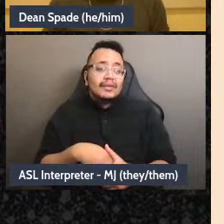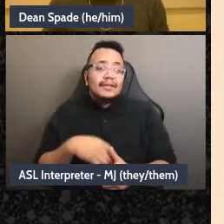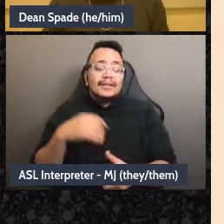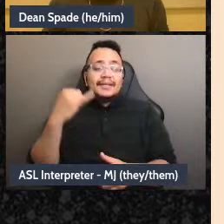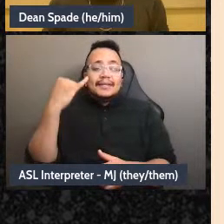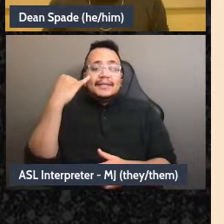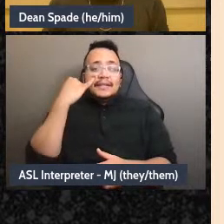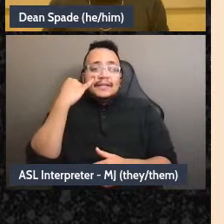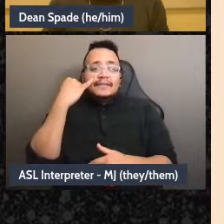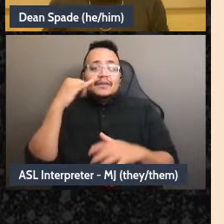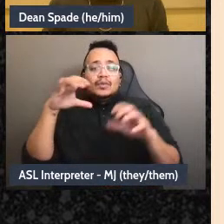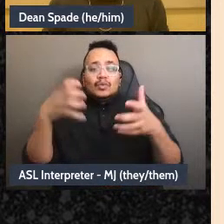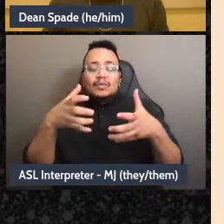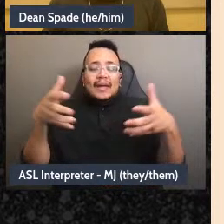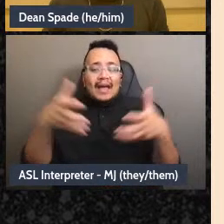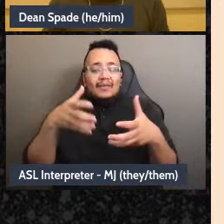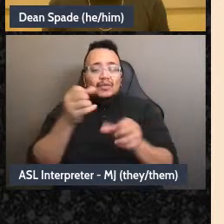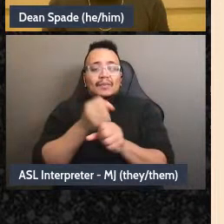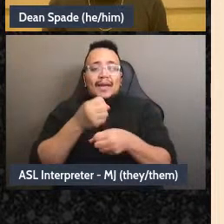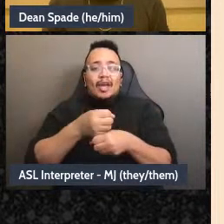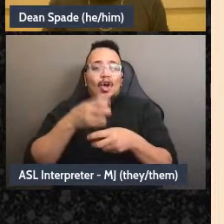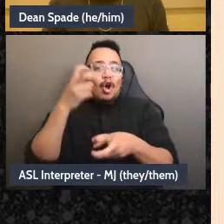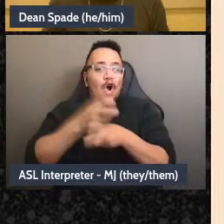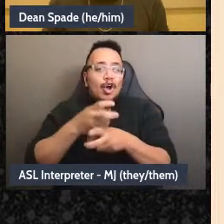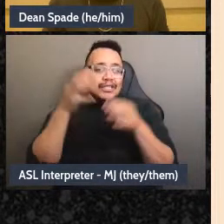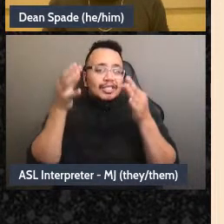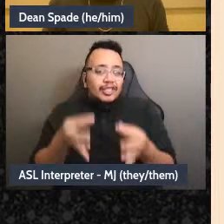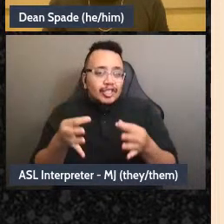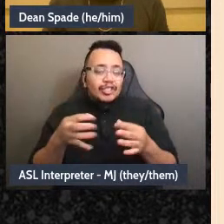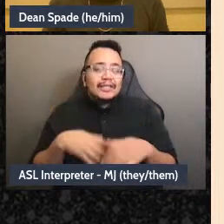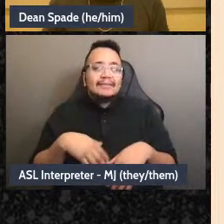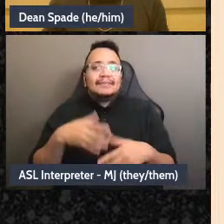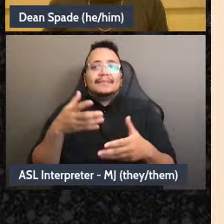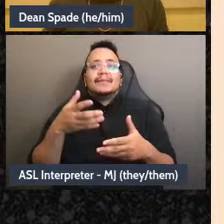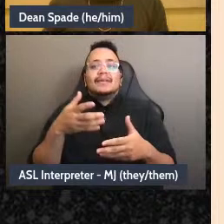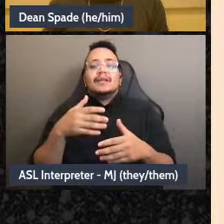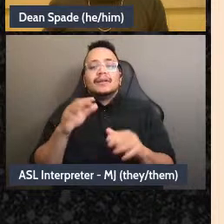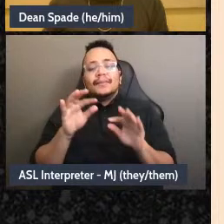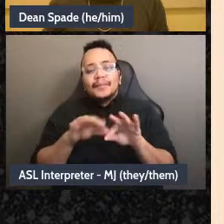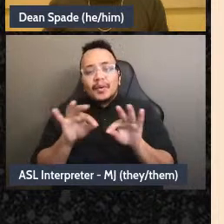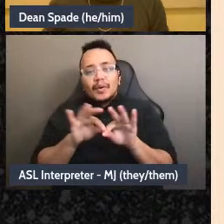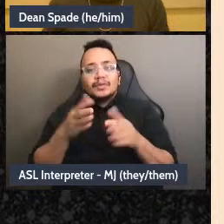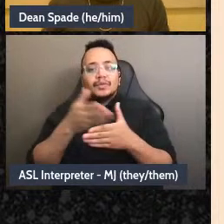to make hard decisions together and to share resources in the face of scarcity and danger.